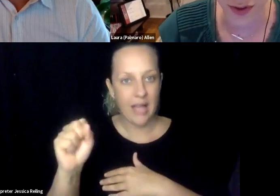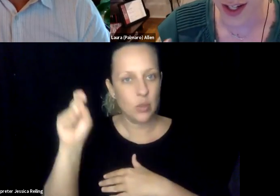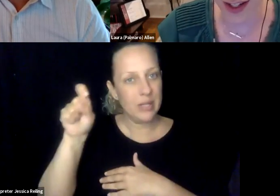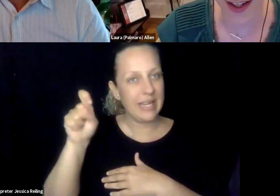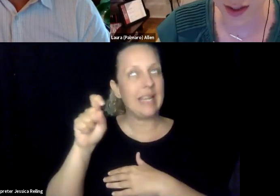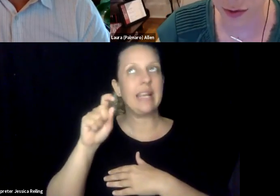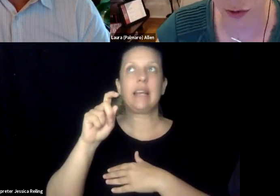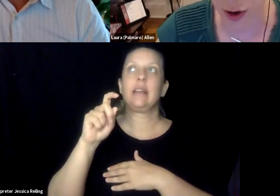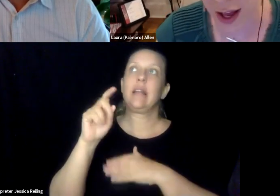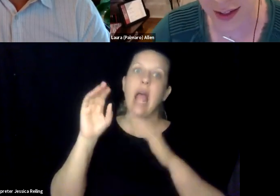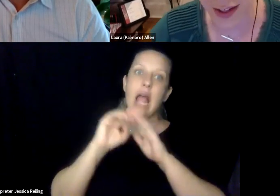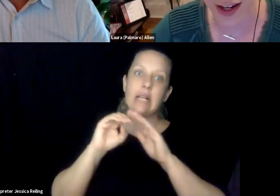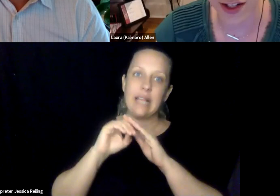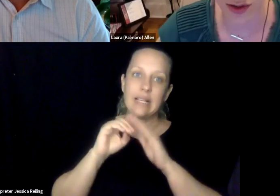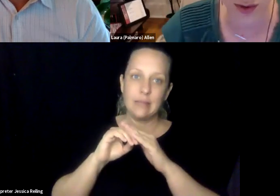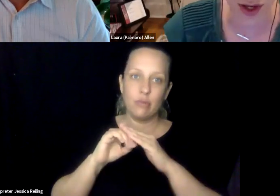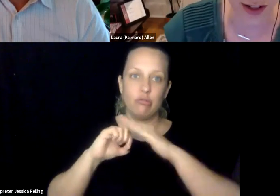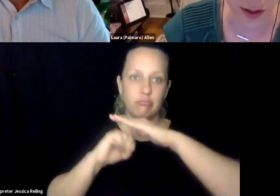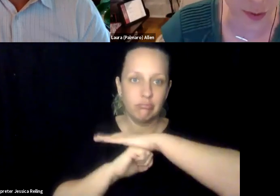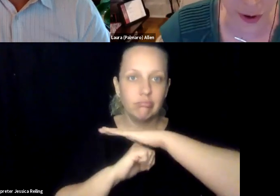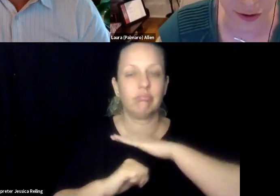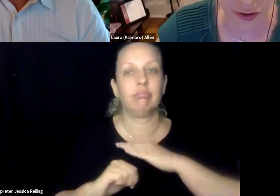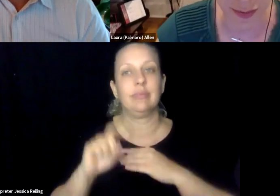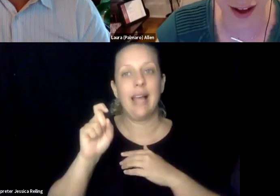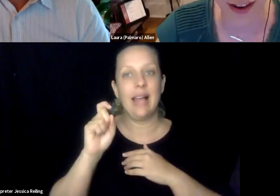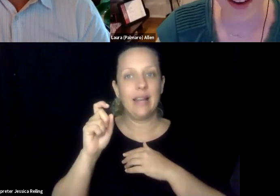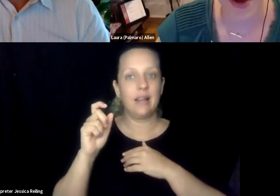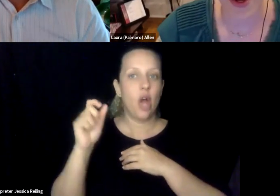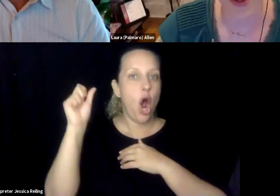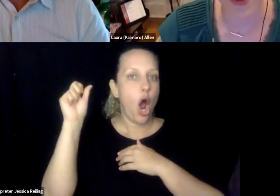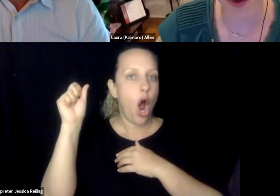to support me. I was one of the first students to go through the high school